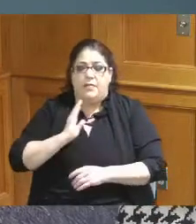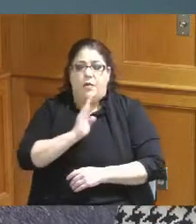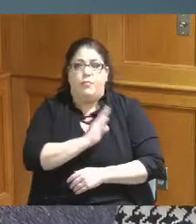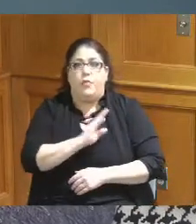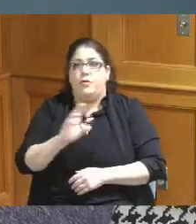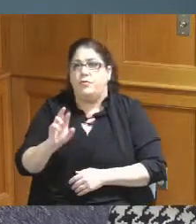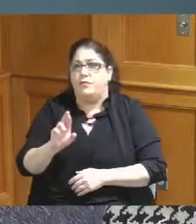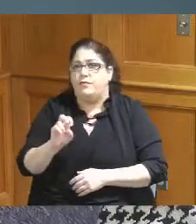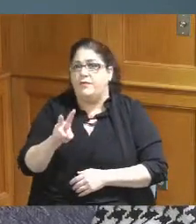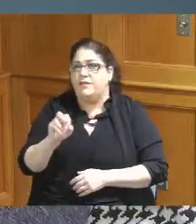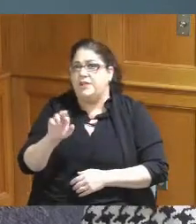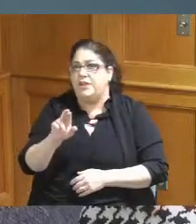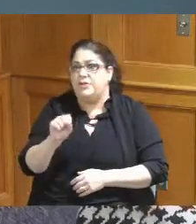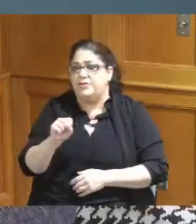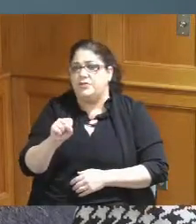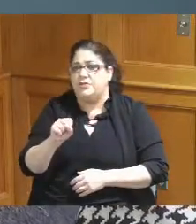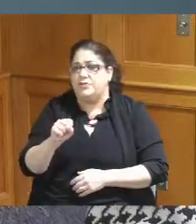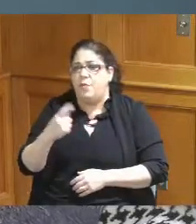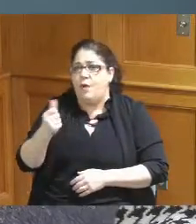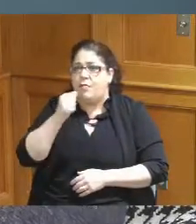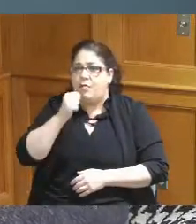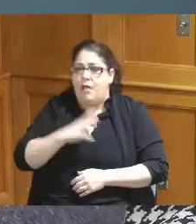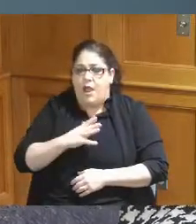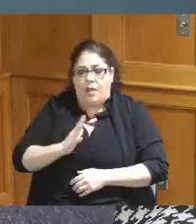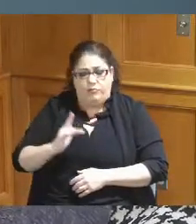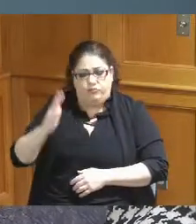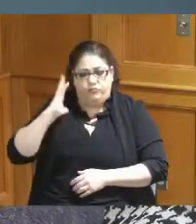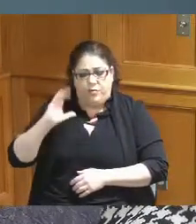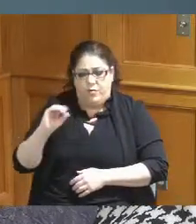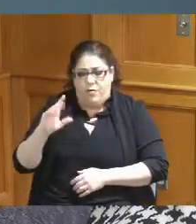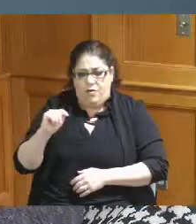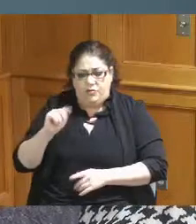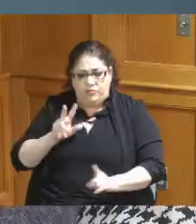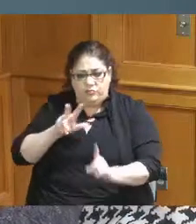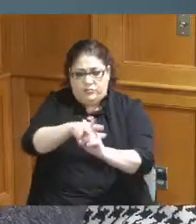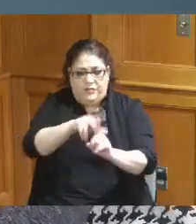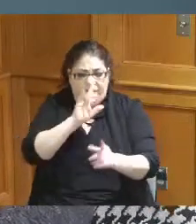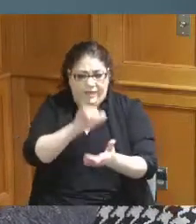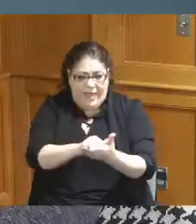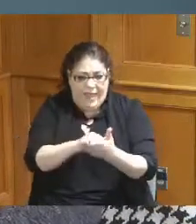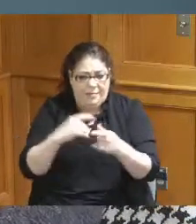is a young lady who put in way back in October for the Board of Revision she's been on there before